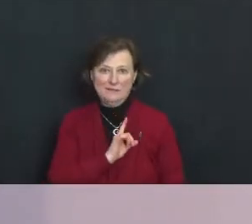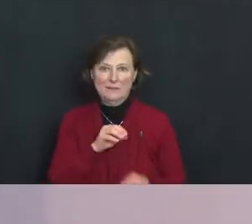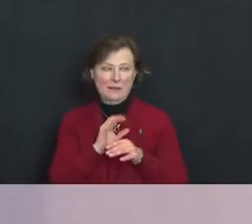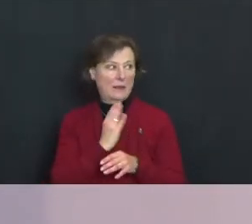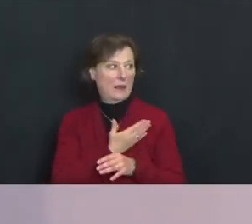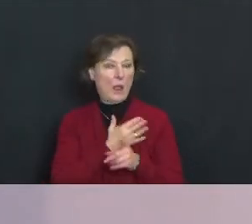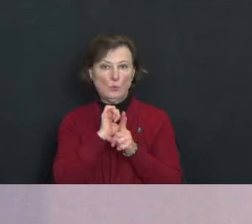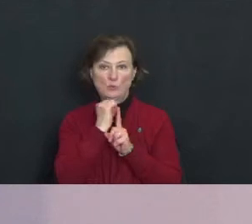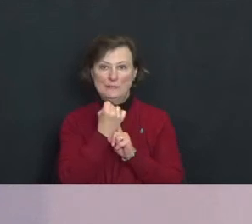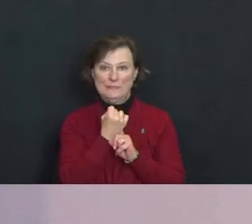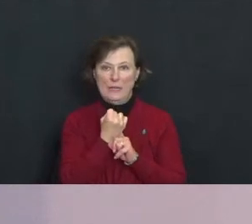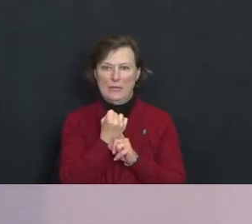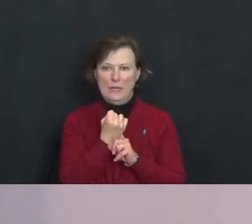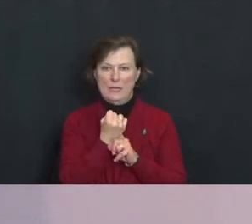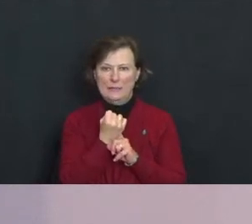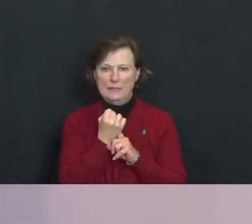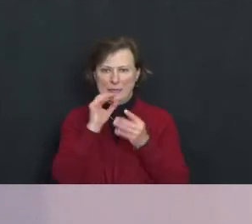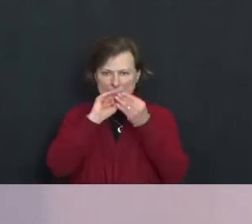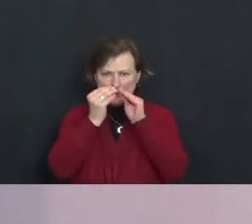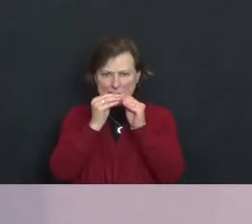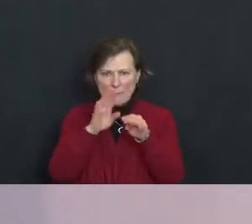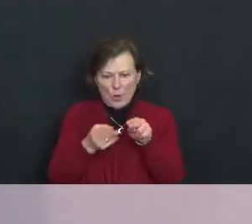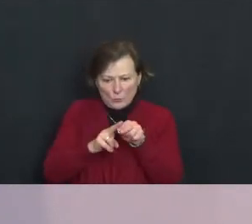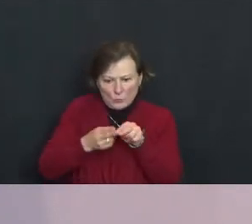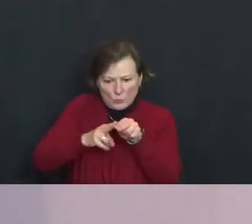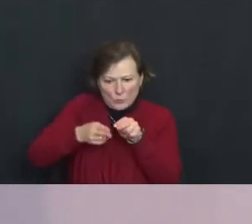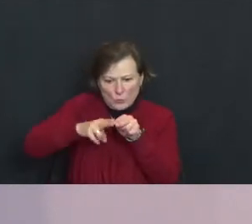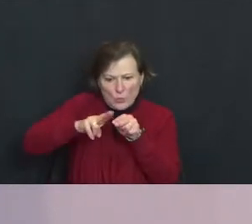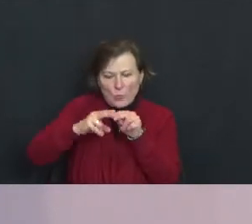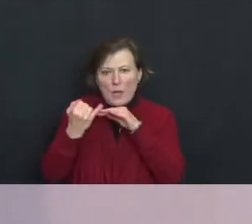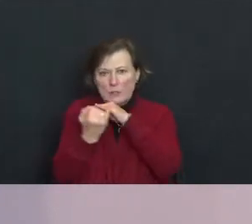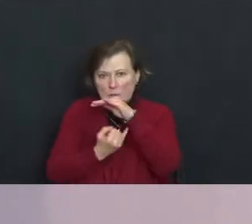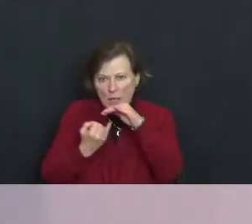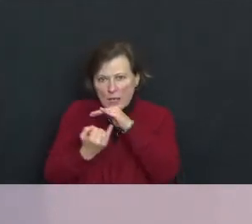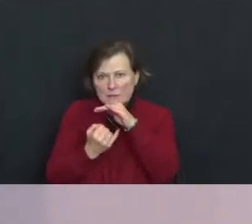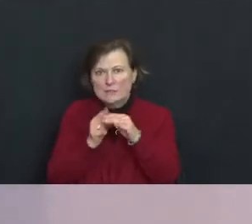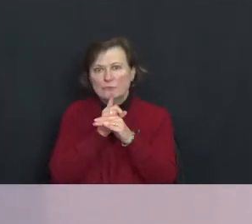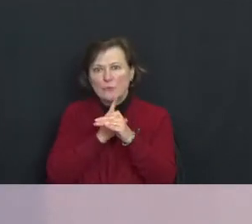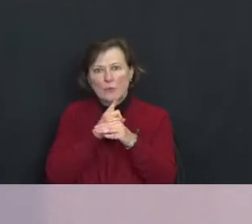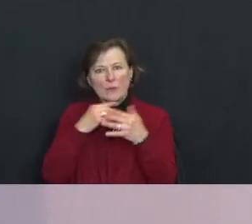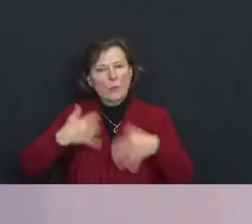The statistics on the rise of loneliness and isolation, they're staggering and the ill